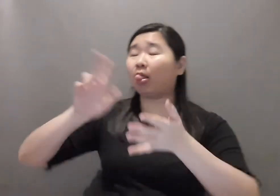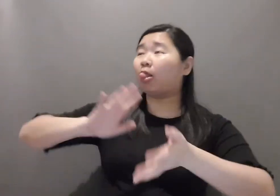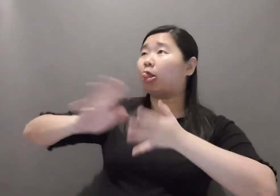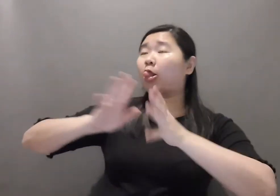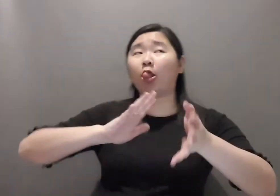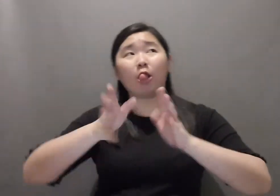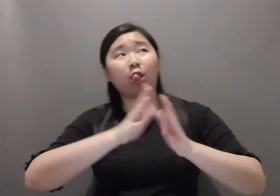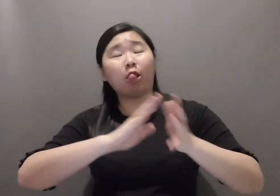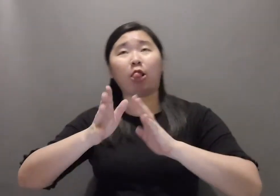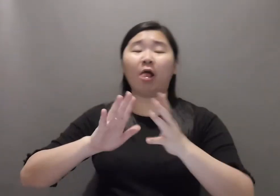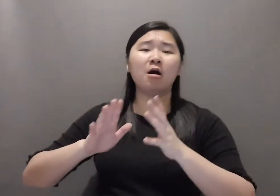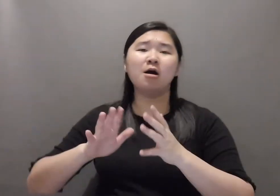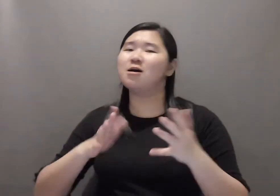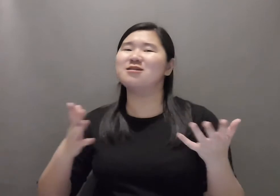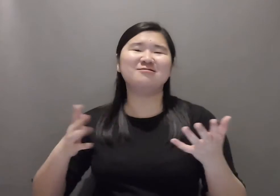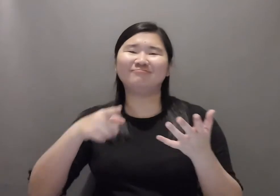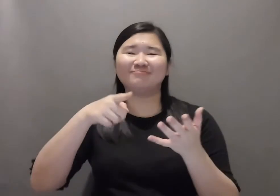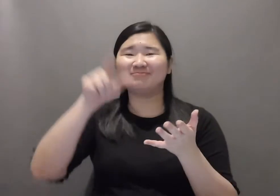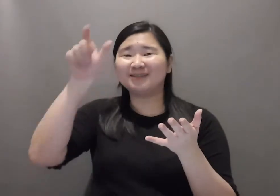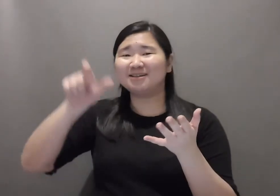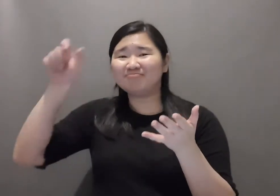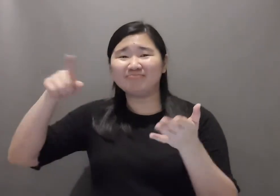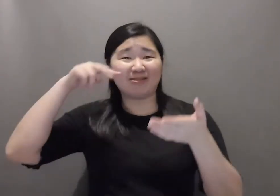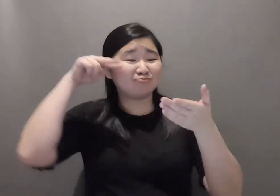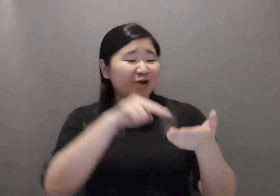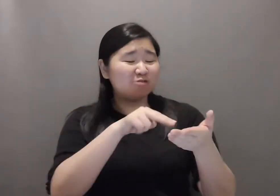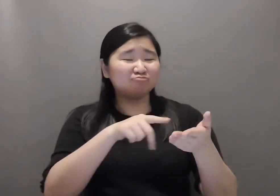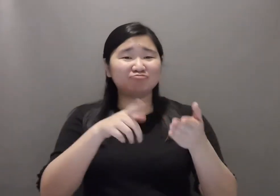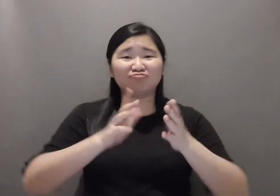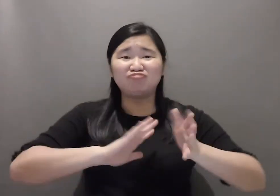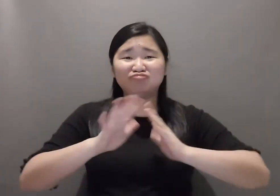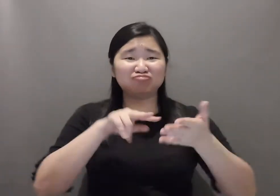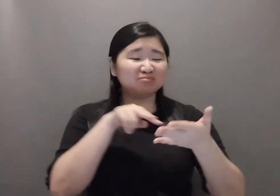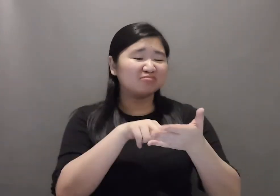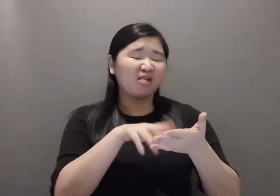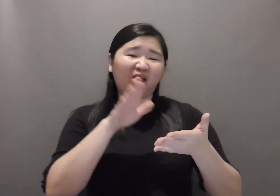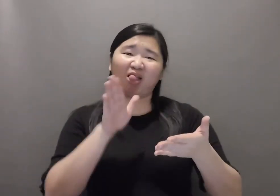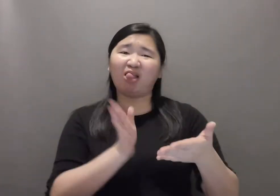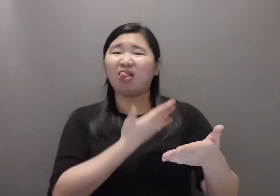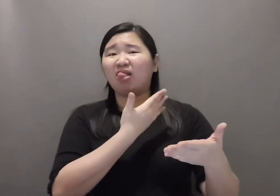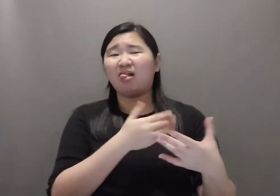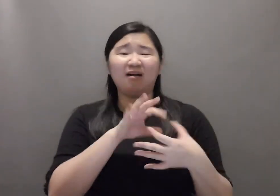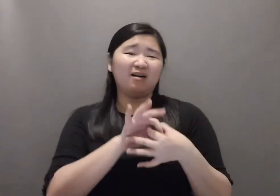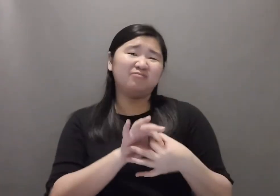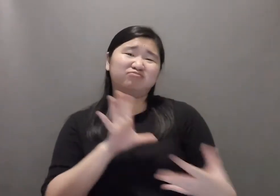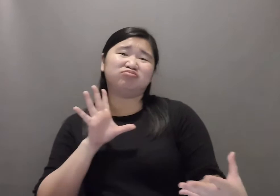Without frequent eye contact, the signer will quickly lose the audience.